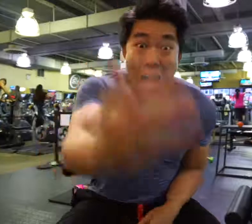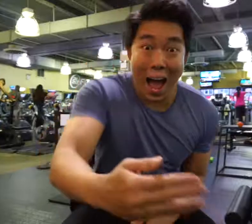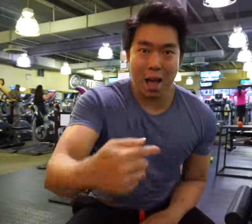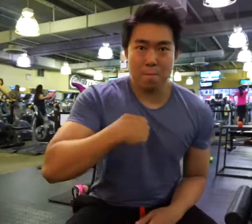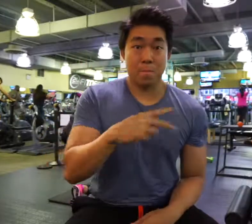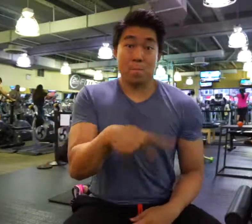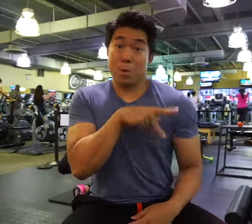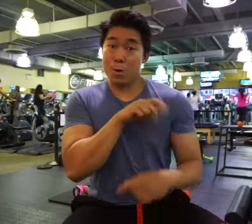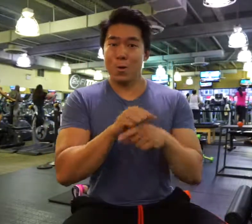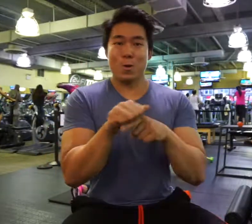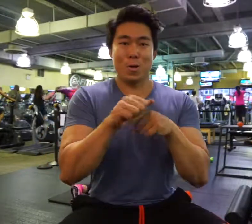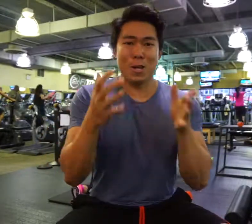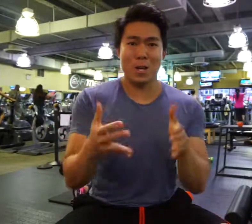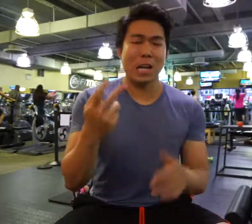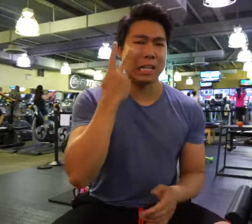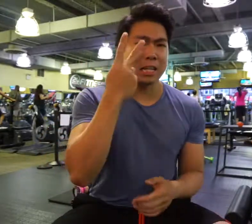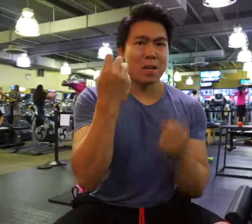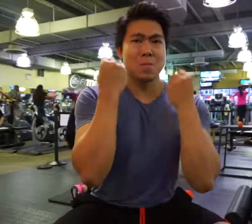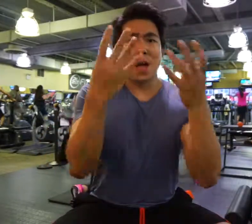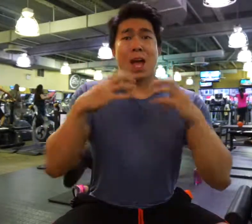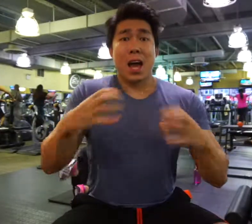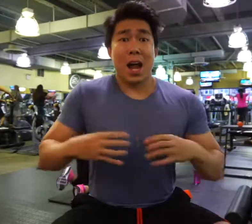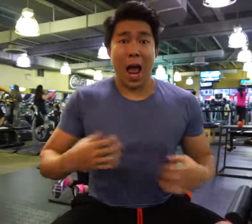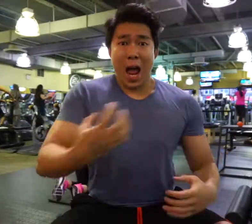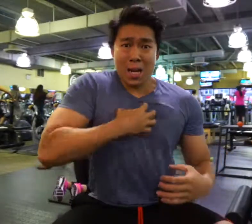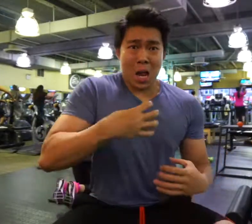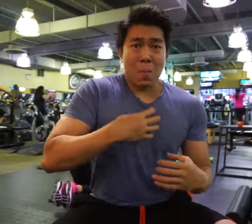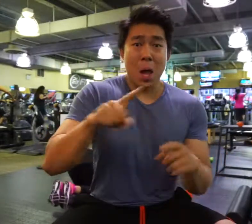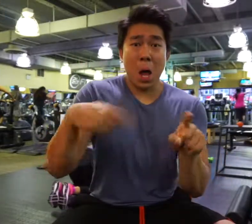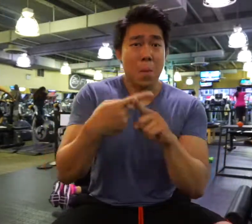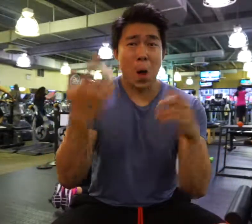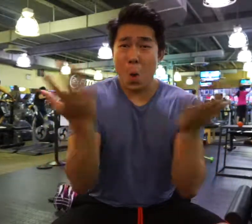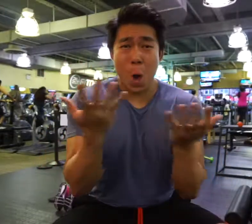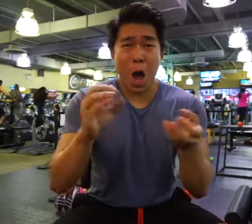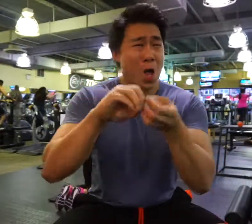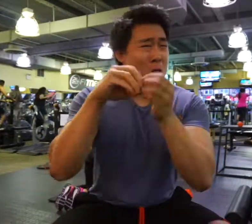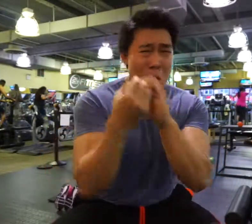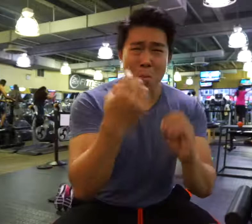Hi! I'm a personal trainer. Most of my clients complain about what?